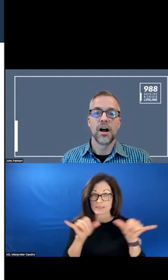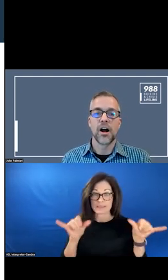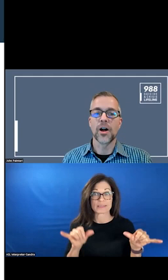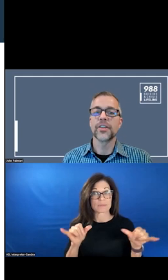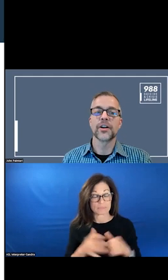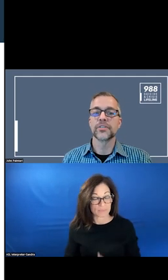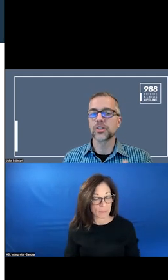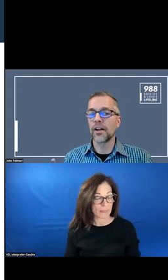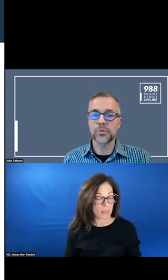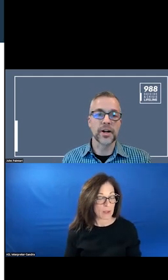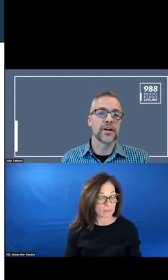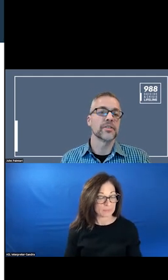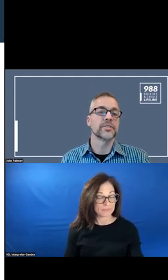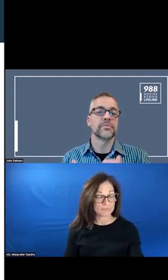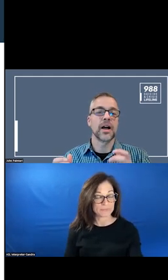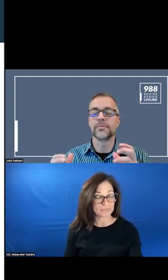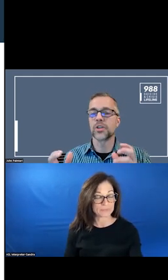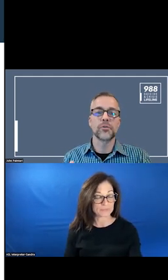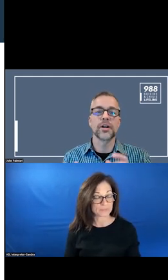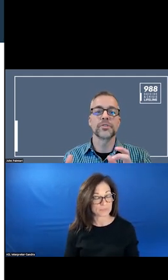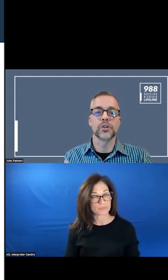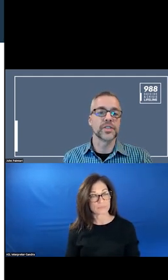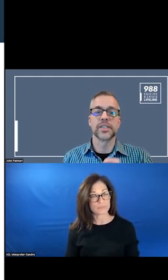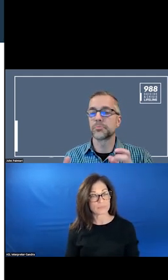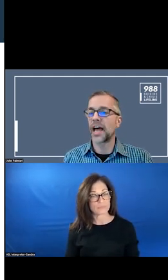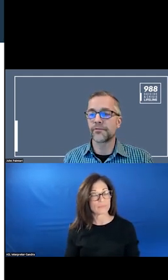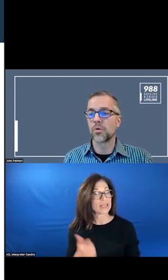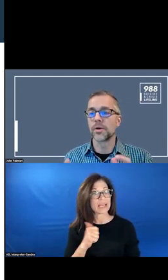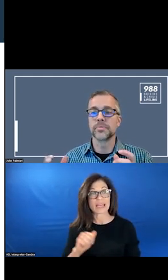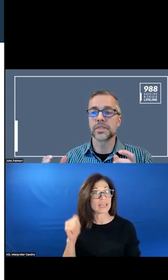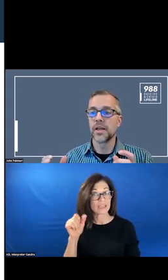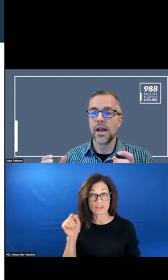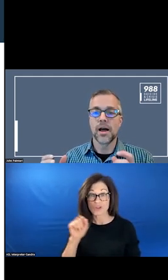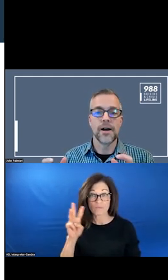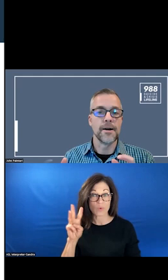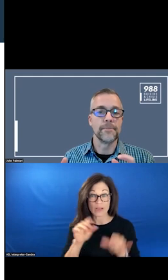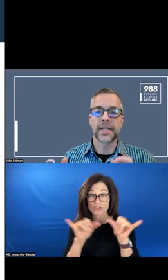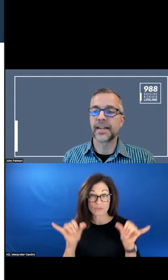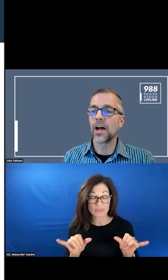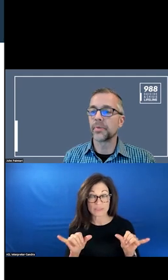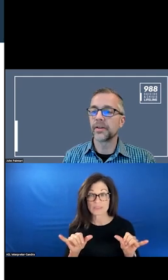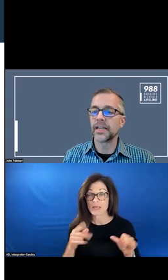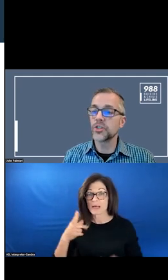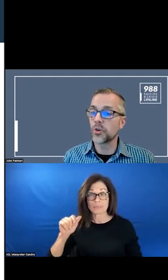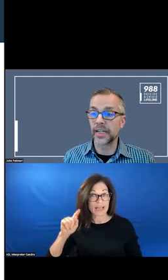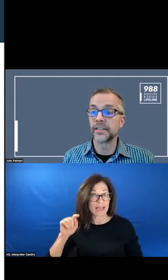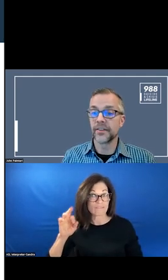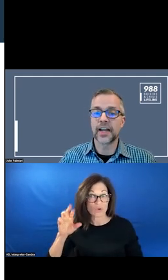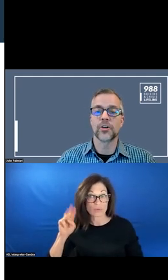ARE THERE SOFTWARES OR PLATFORMS THAT CAN HELP INTEGRATE THE